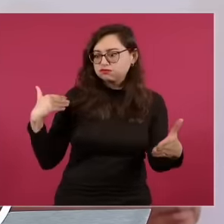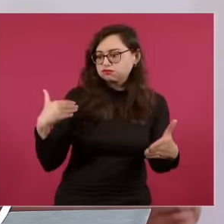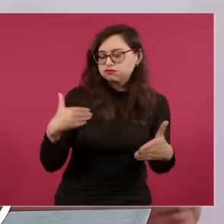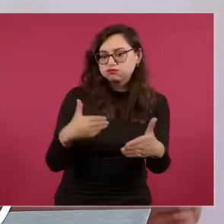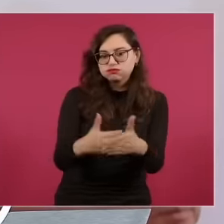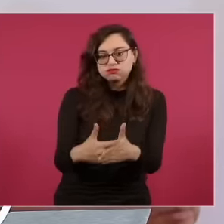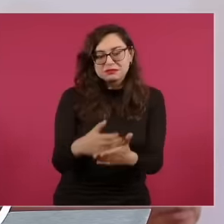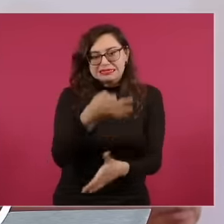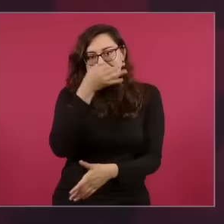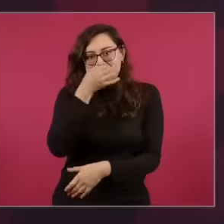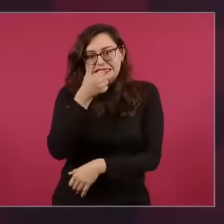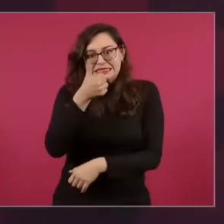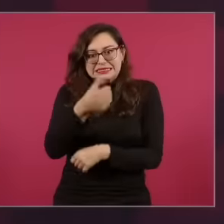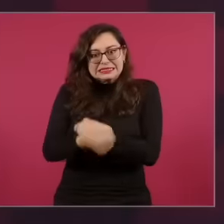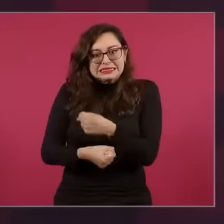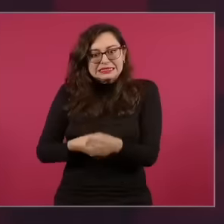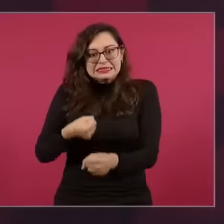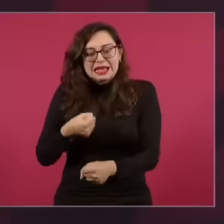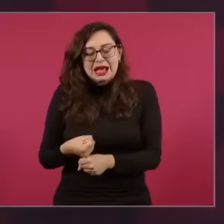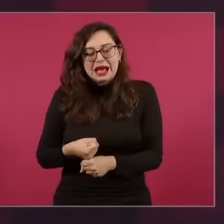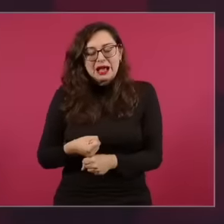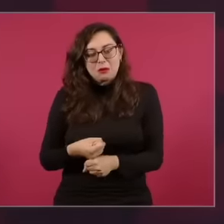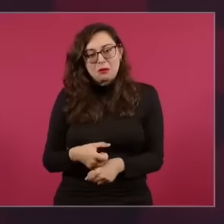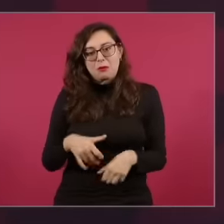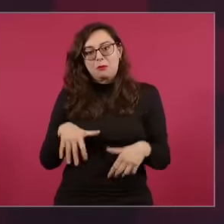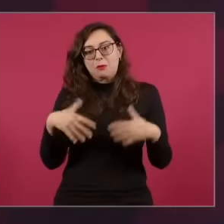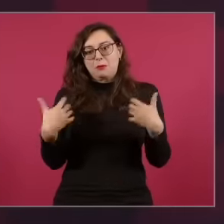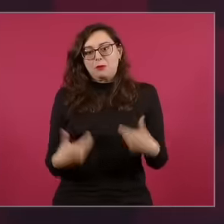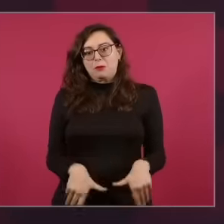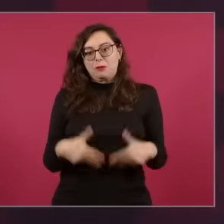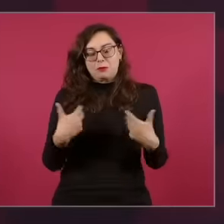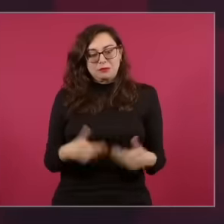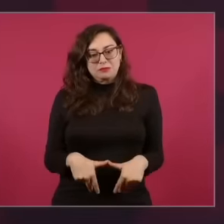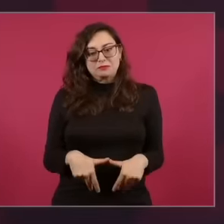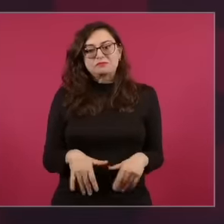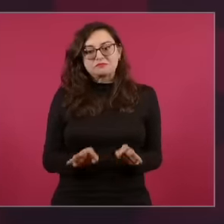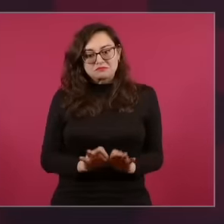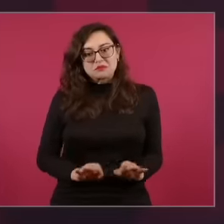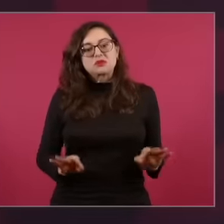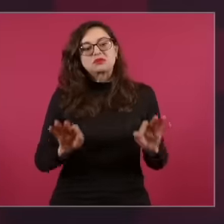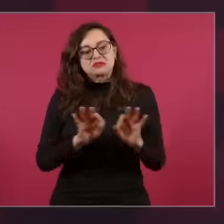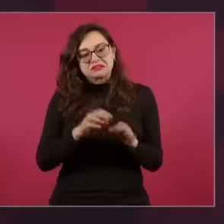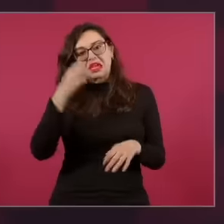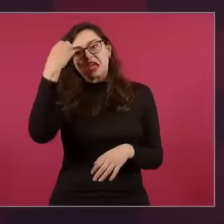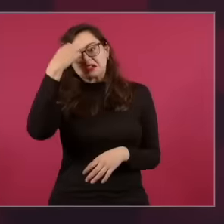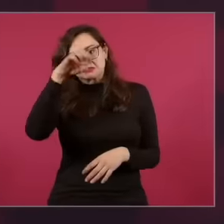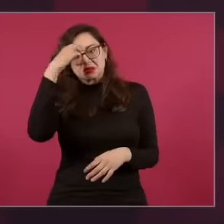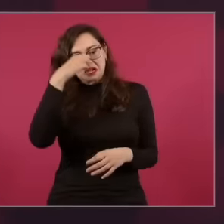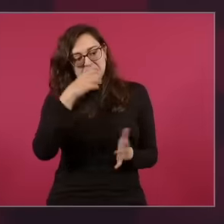so I think that is a fundamental task that the Mexican experience leaves to all